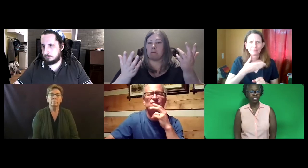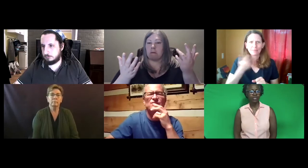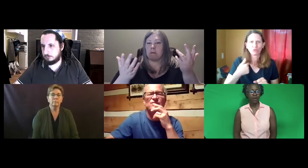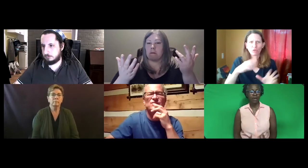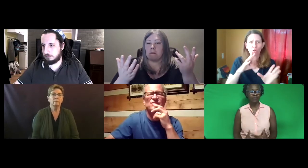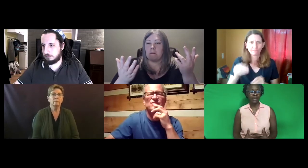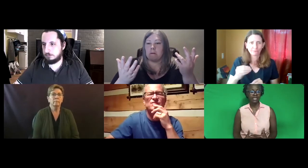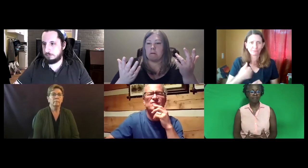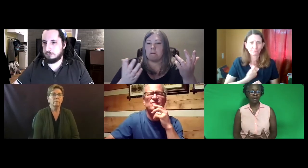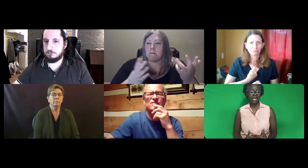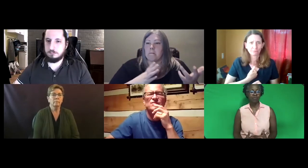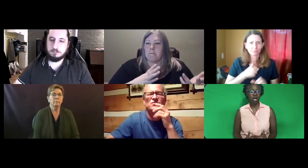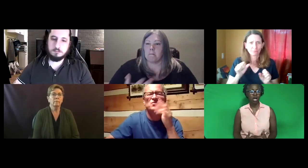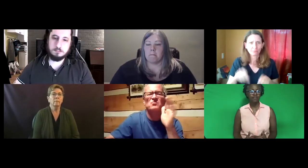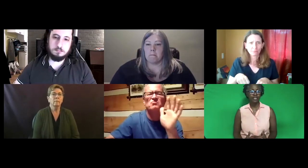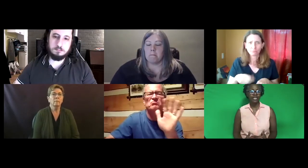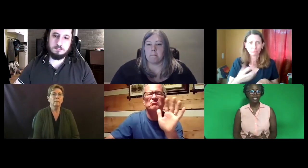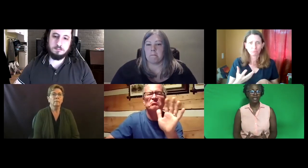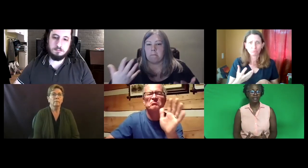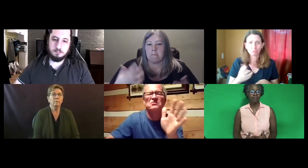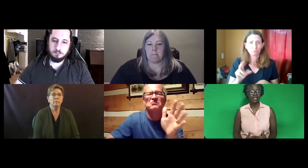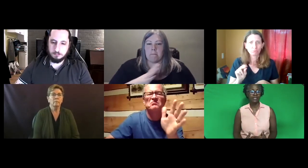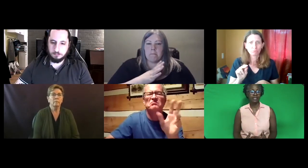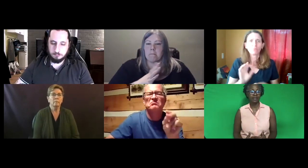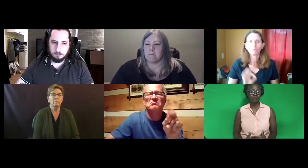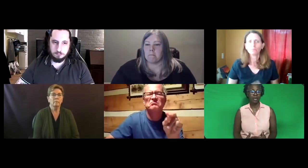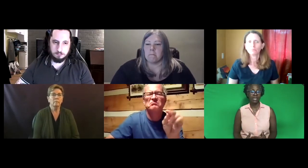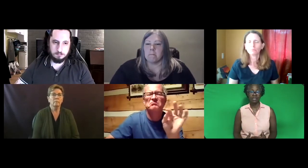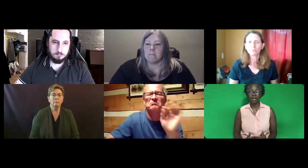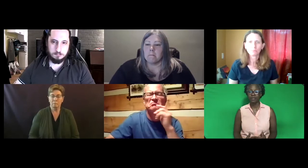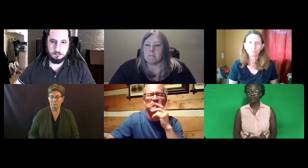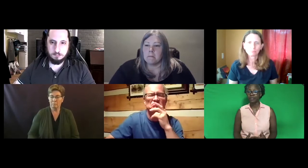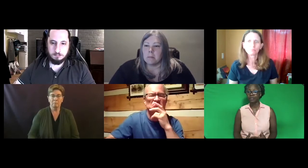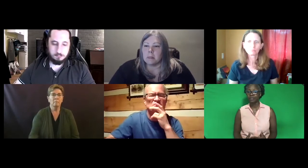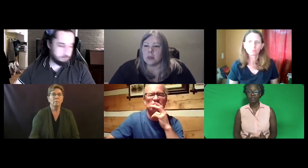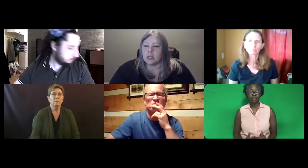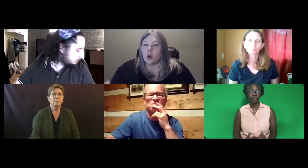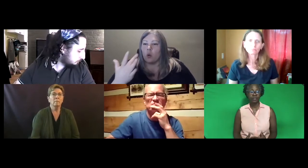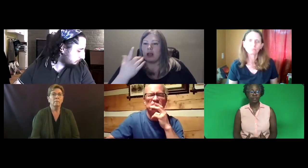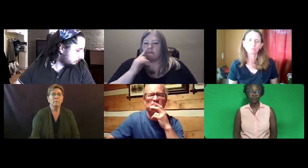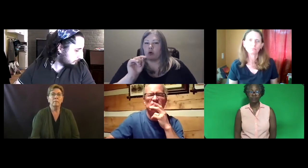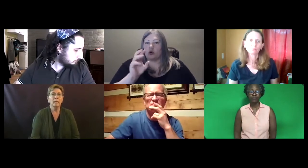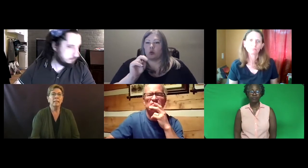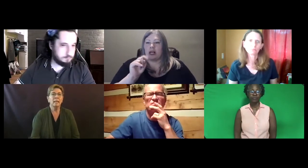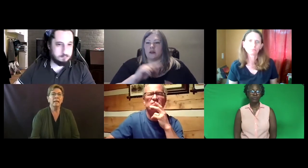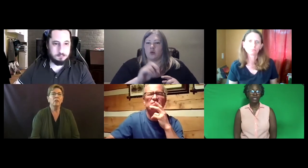Trish: Perhaps I can take my camera off? Then we can see those panelists better? Katie: You'll be fine.